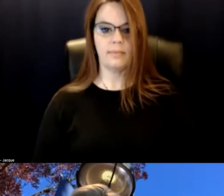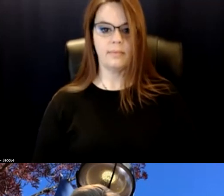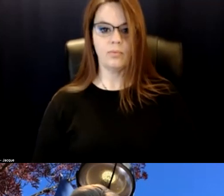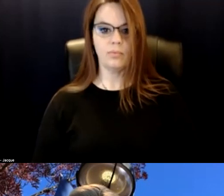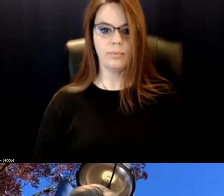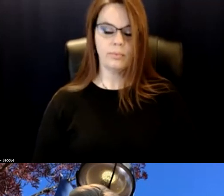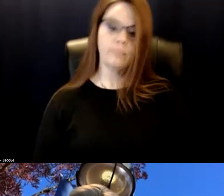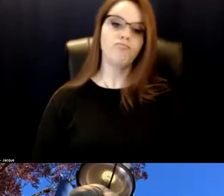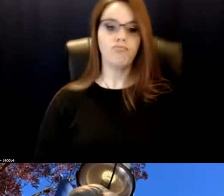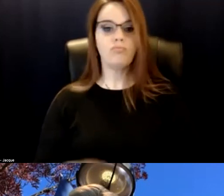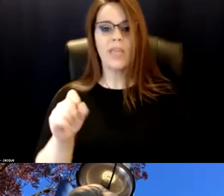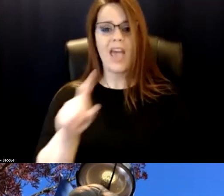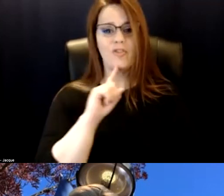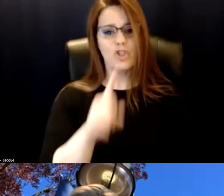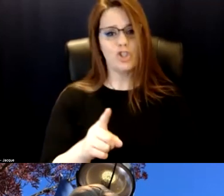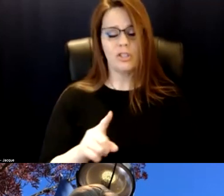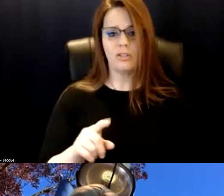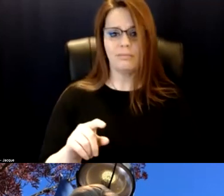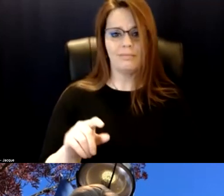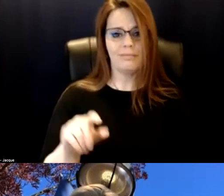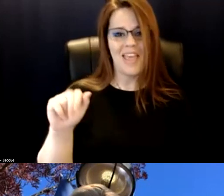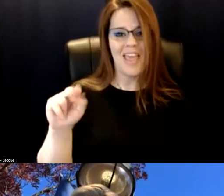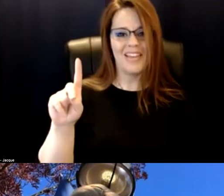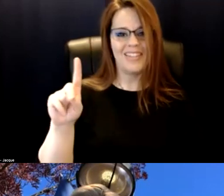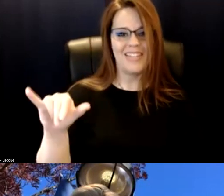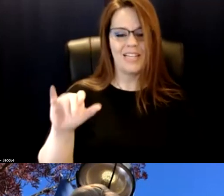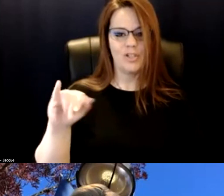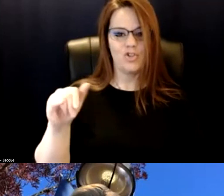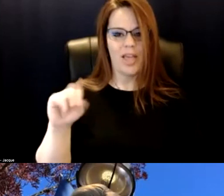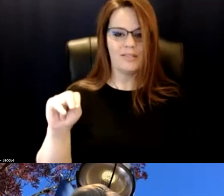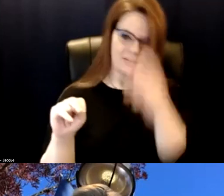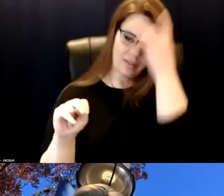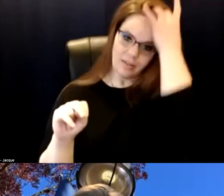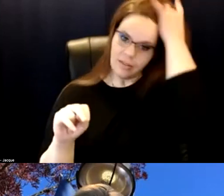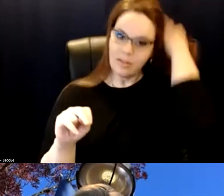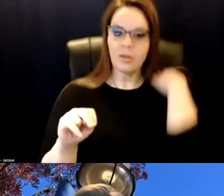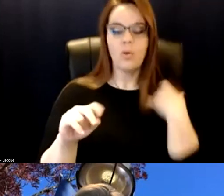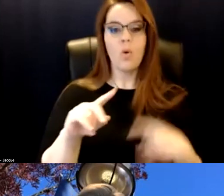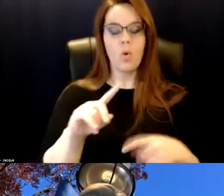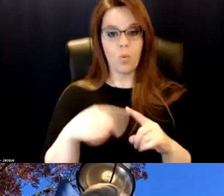Yeah, for sure, Andy and Jan. When you're talking about a student who